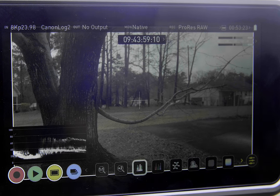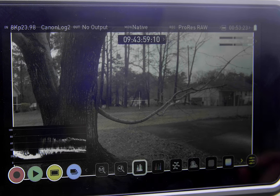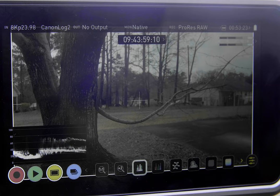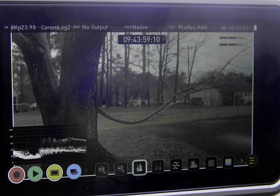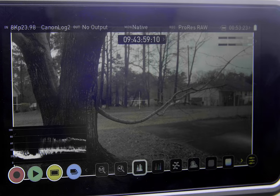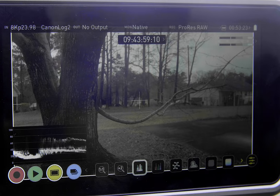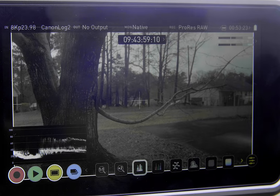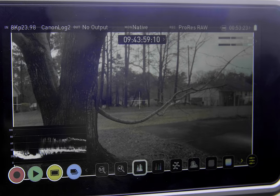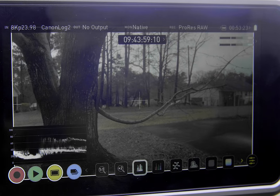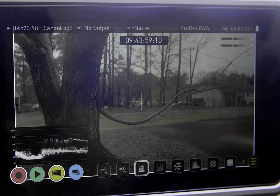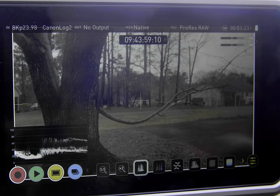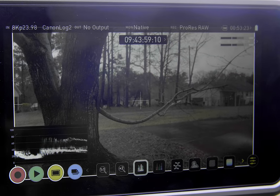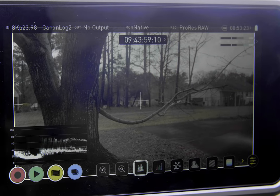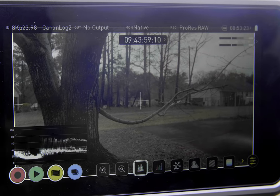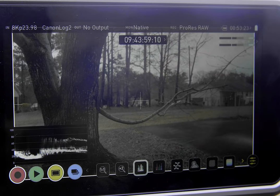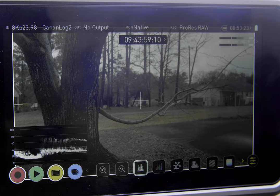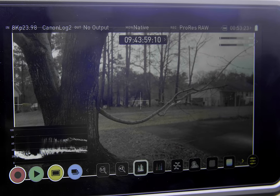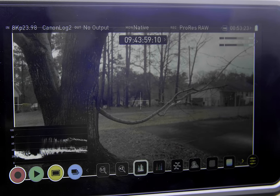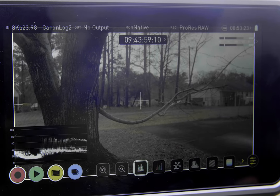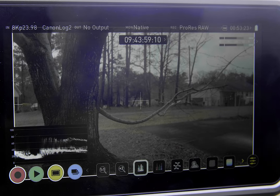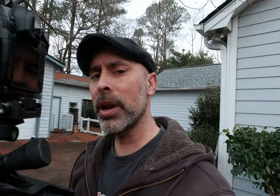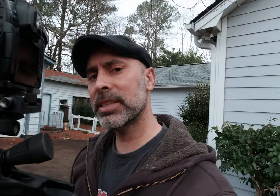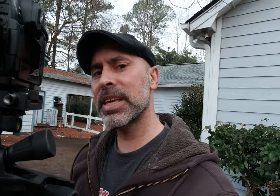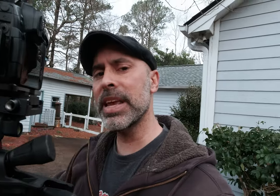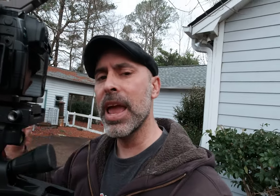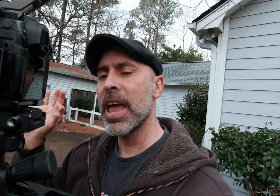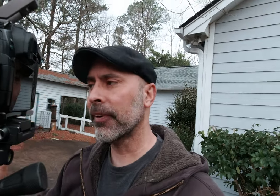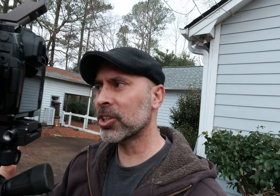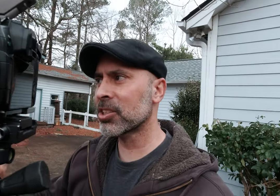here I really tried to make sure that I didn't clip anything because I wanted to see if I took